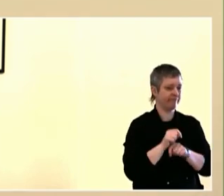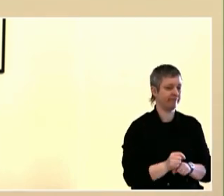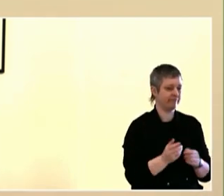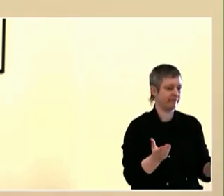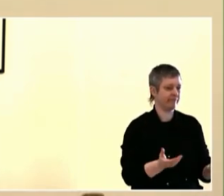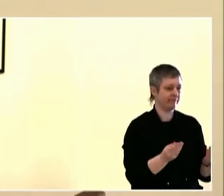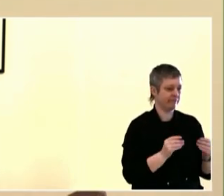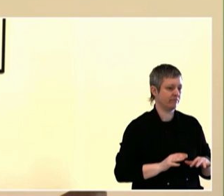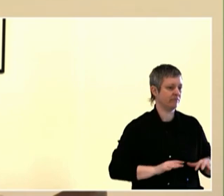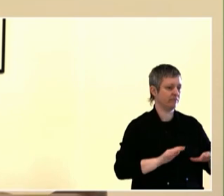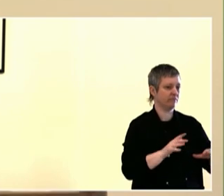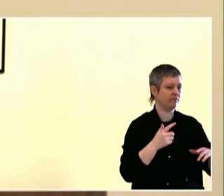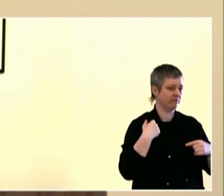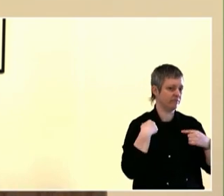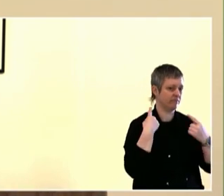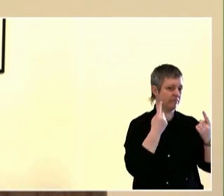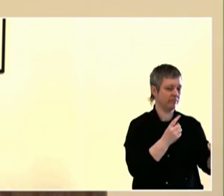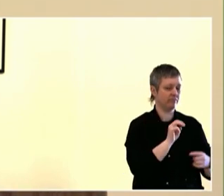the Land Acknowledgement for us.